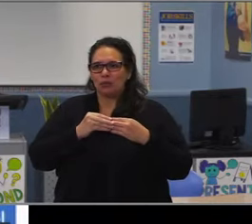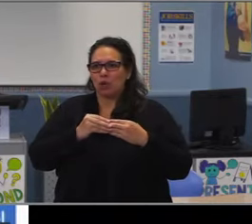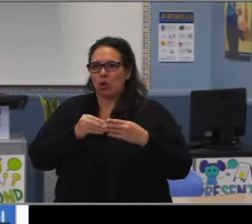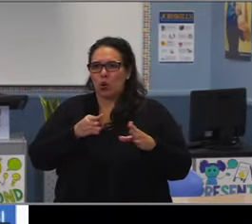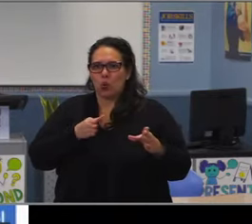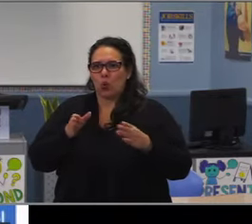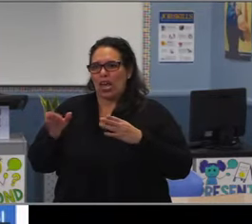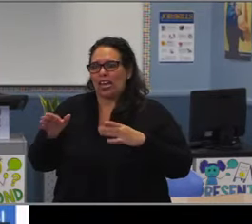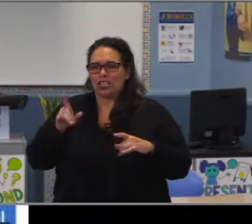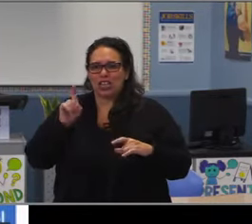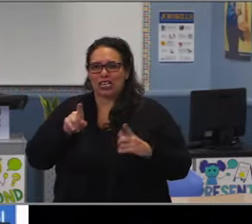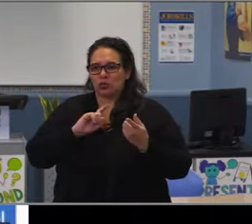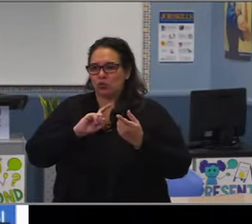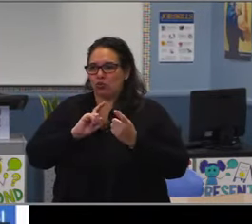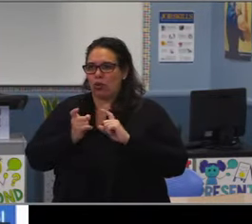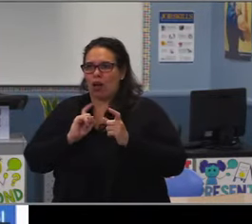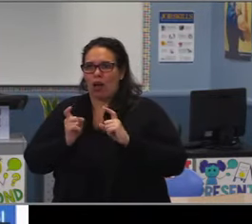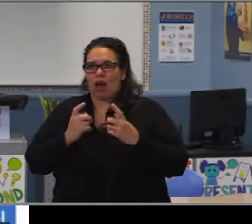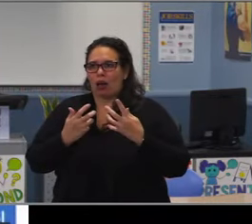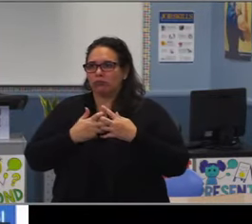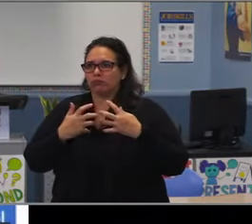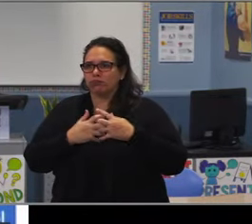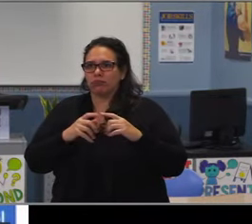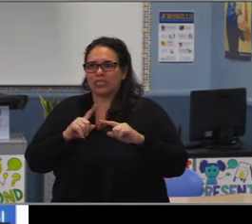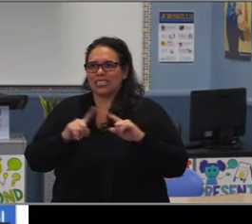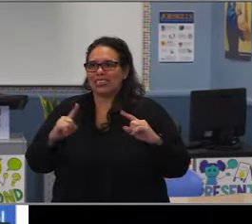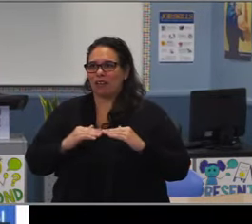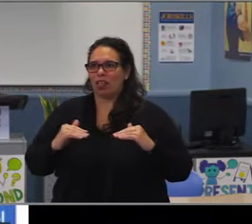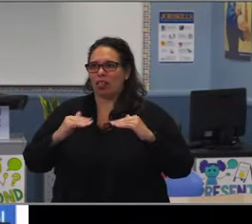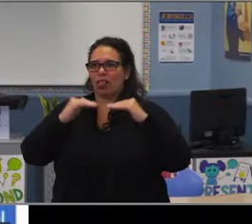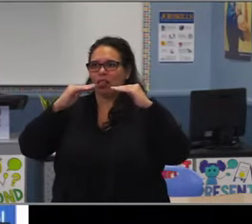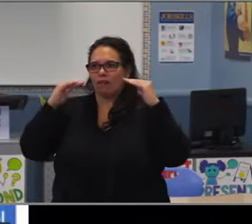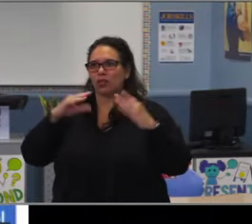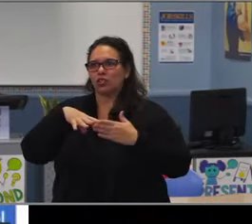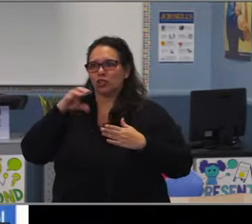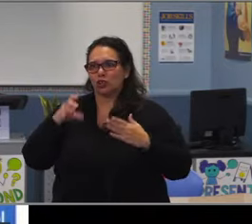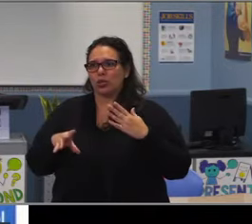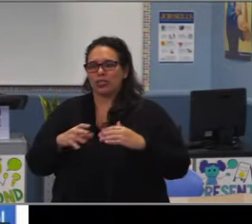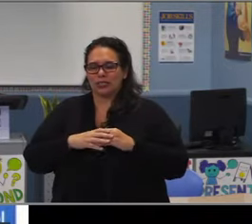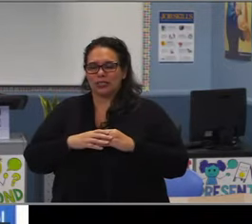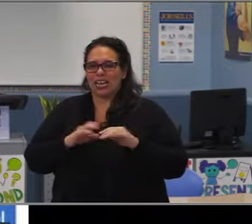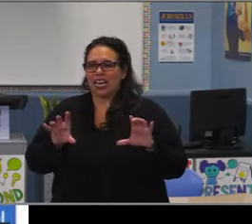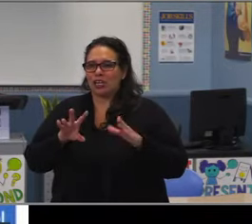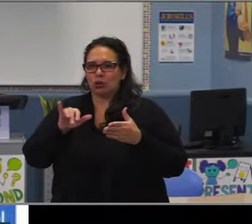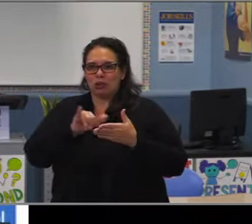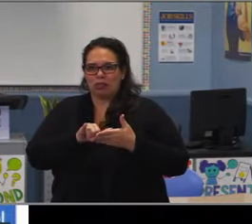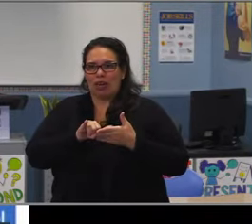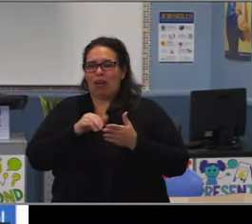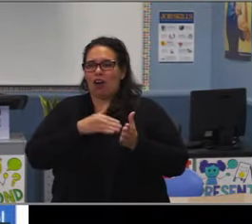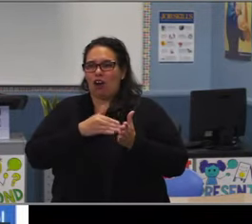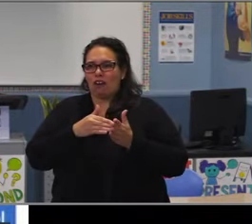And if we talk about the music program and I'm talking in particular about the harmony project